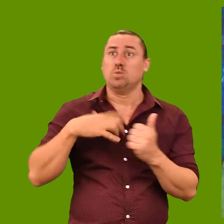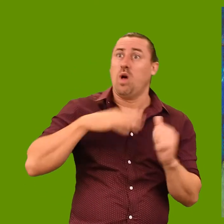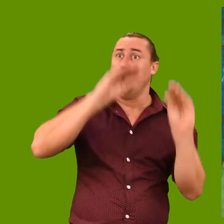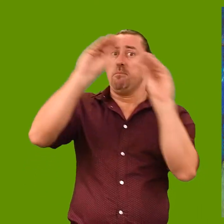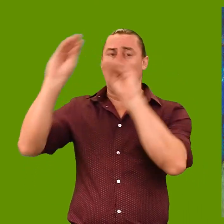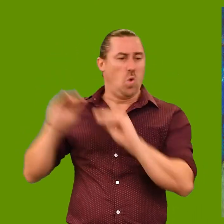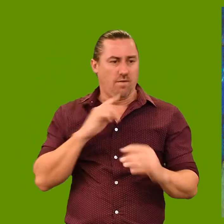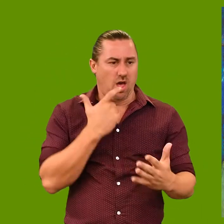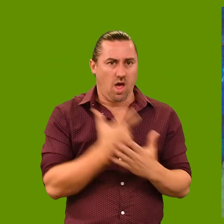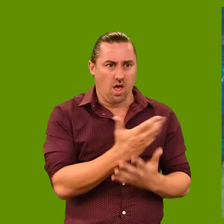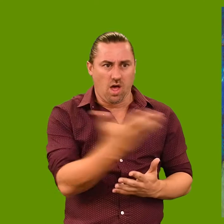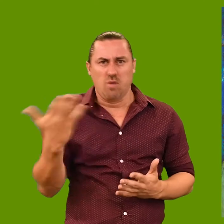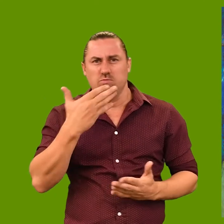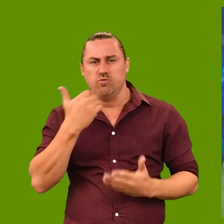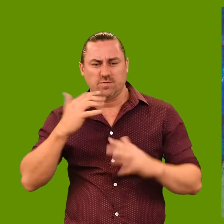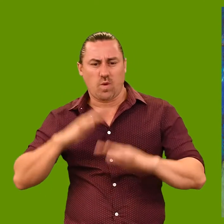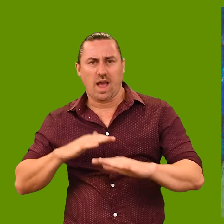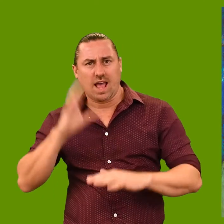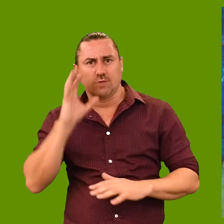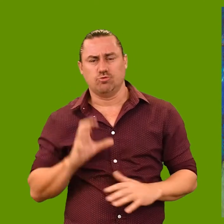witnessed by colonial settlers.’